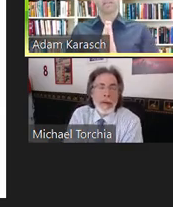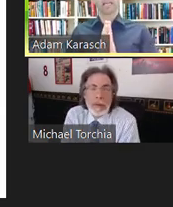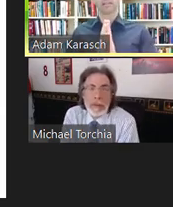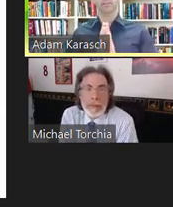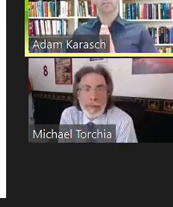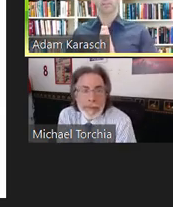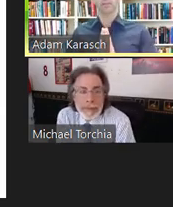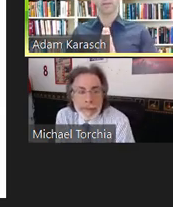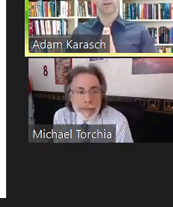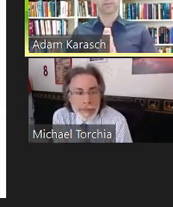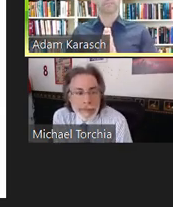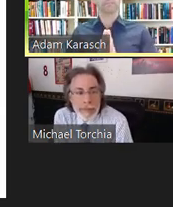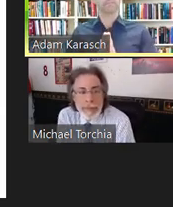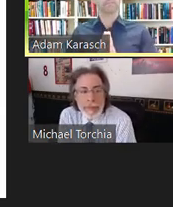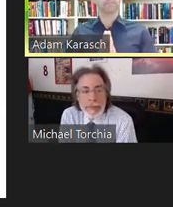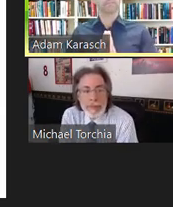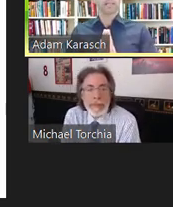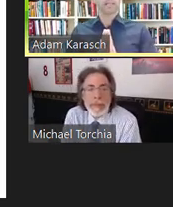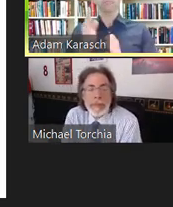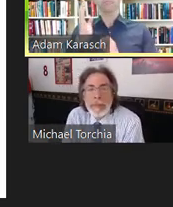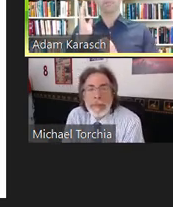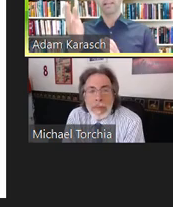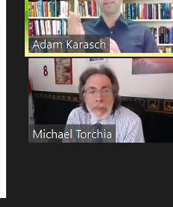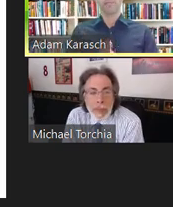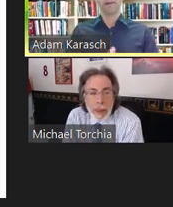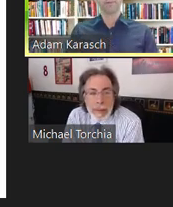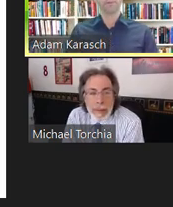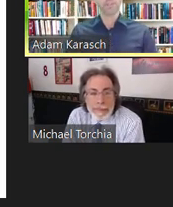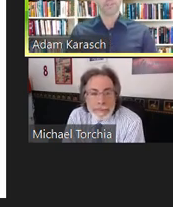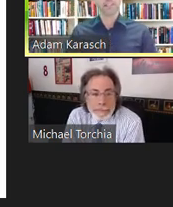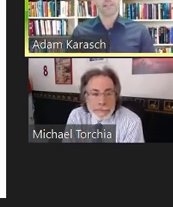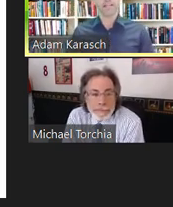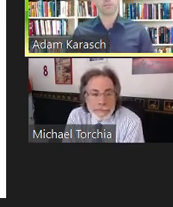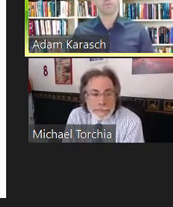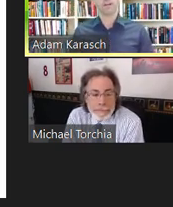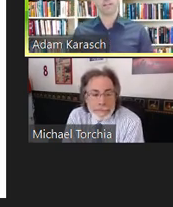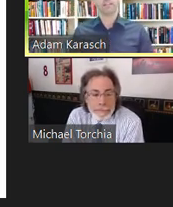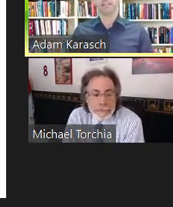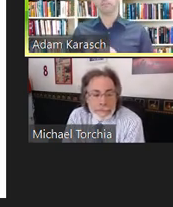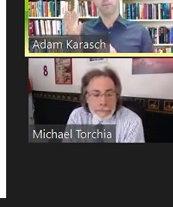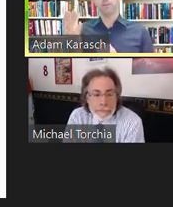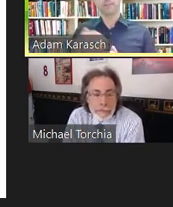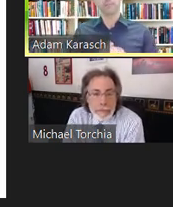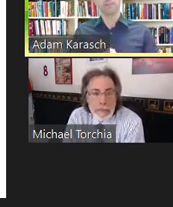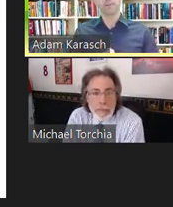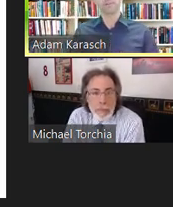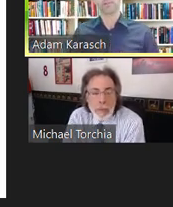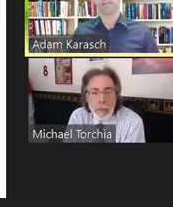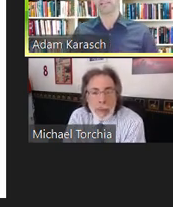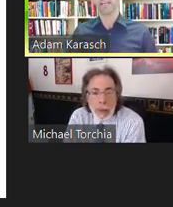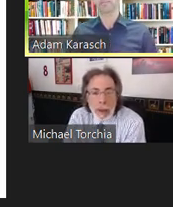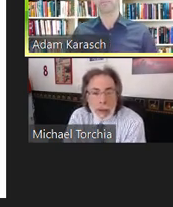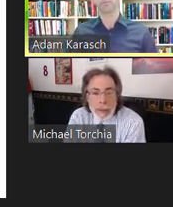and the visually impaired. I am joined today by Michael Torchia, Esq. He's an experienced employment attorney and presenter.